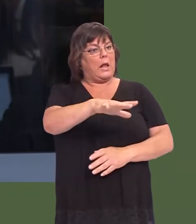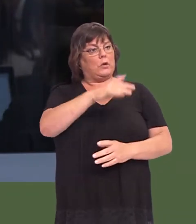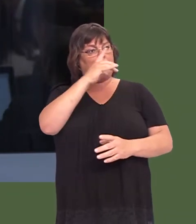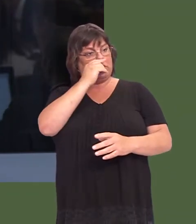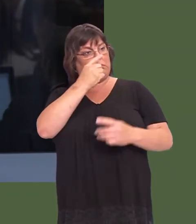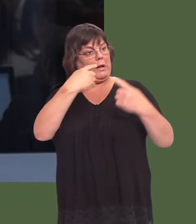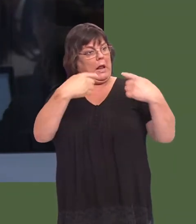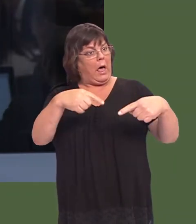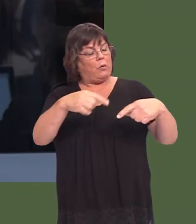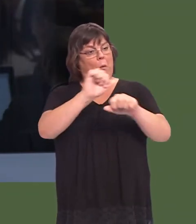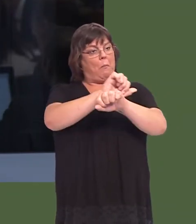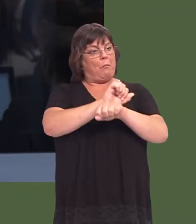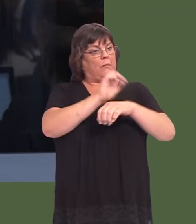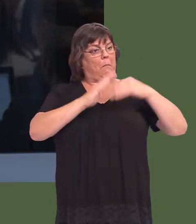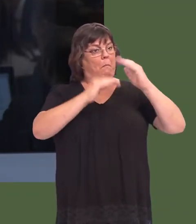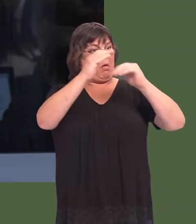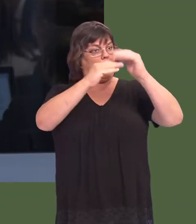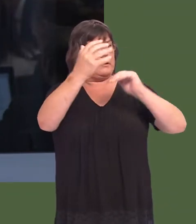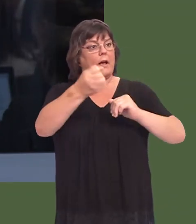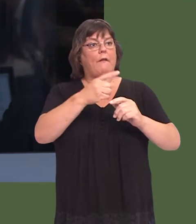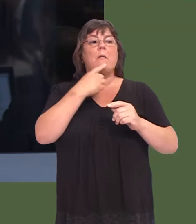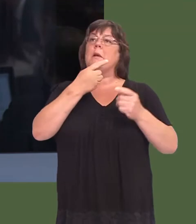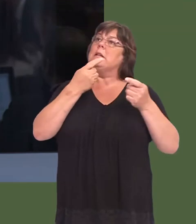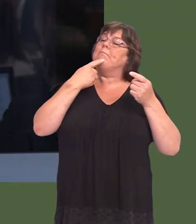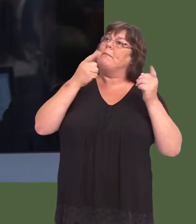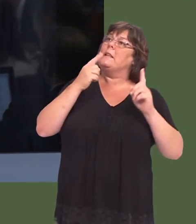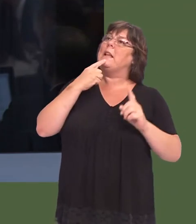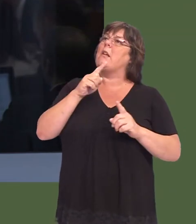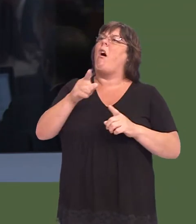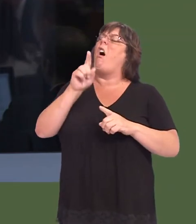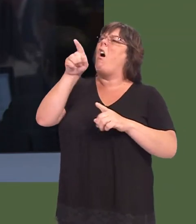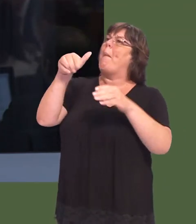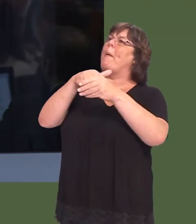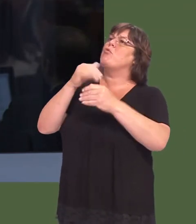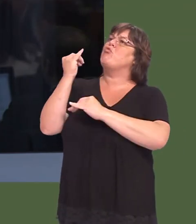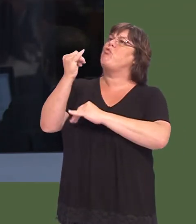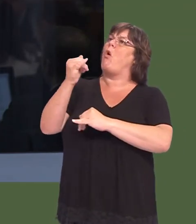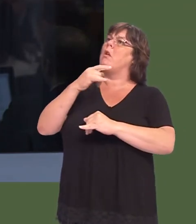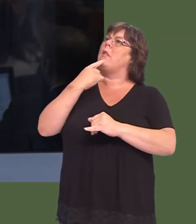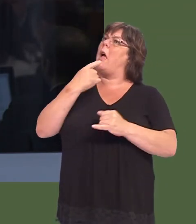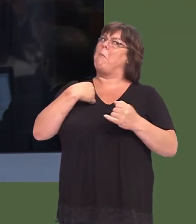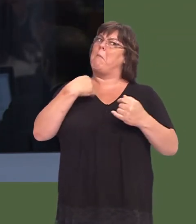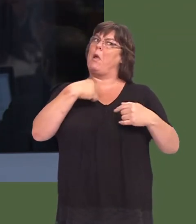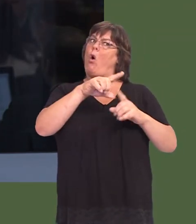to be used for a prison?í, the Cabinet Secretary said, and I quote Bethan Jenkins: ëthe Memberís incorrect in her assertion that I had an option in terms